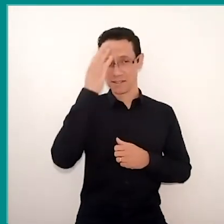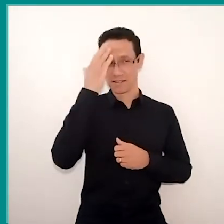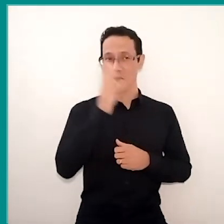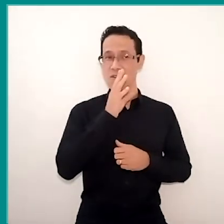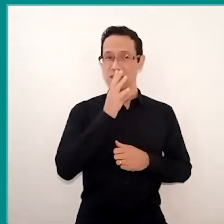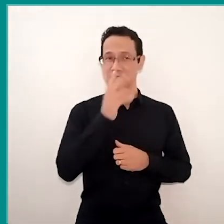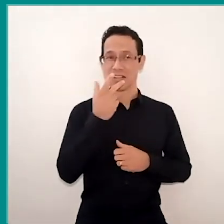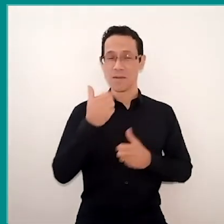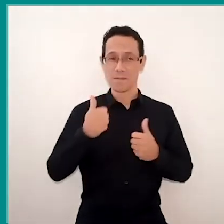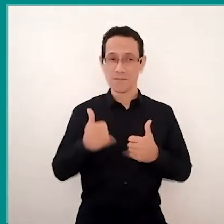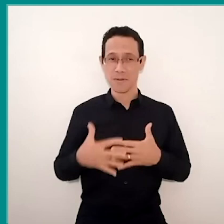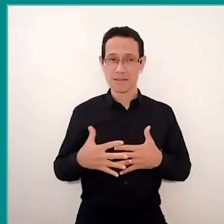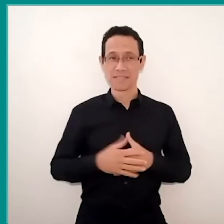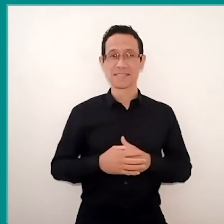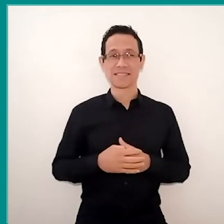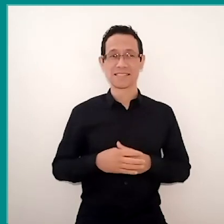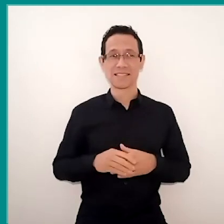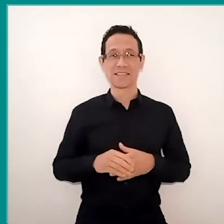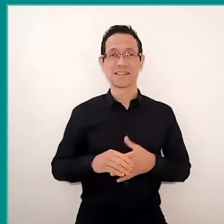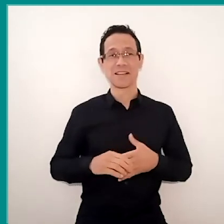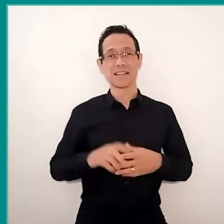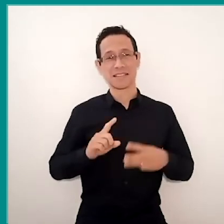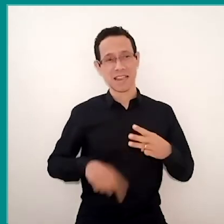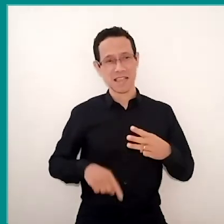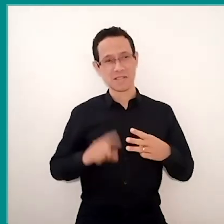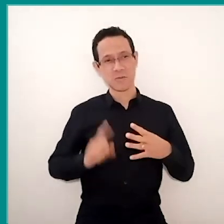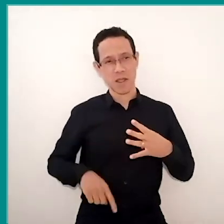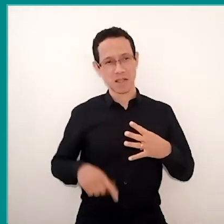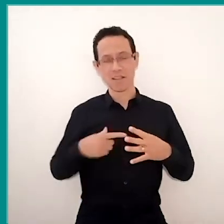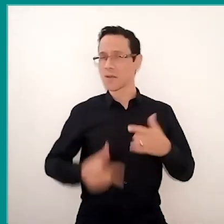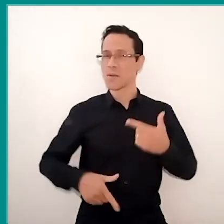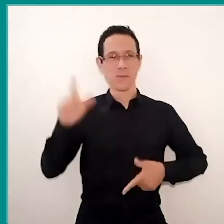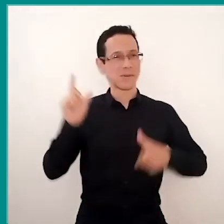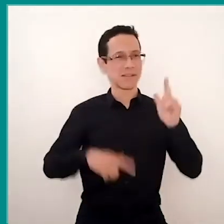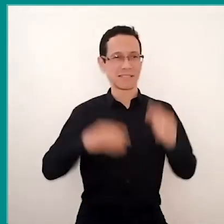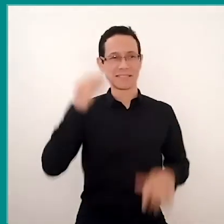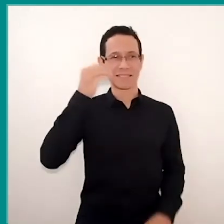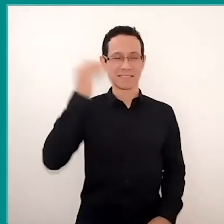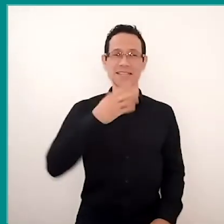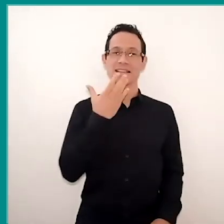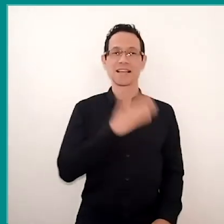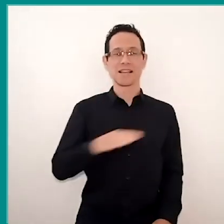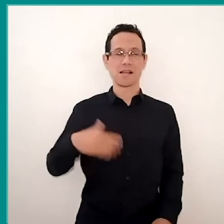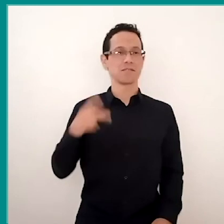I said I think three or four, but there are many other experiences, children's narratives, of the educators, of the parents,